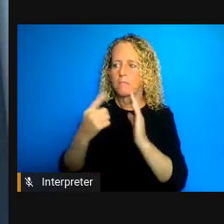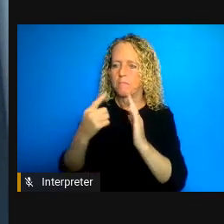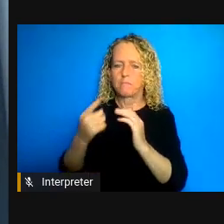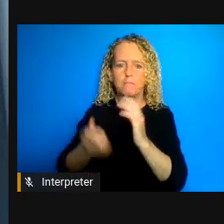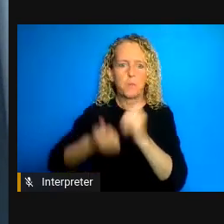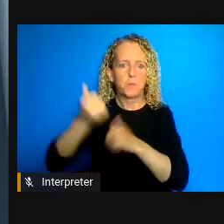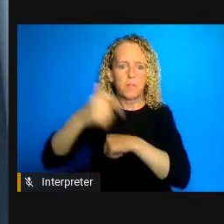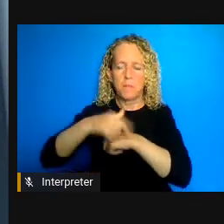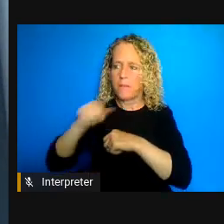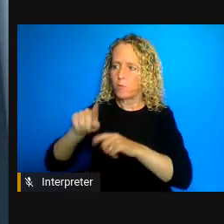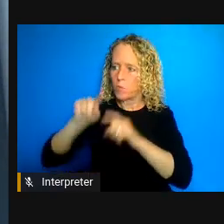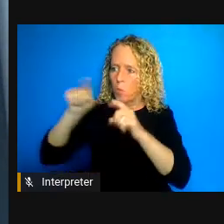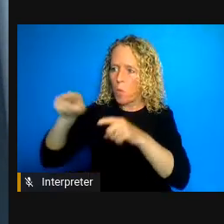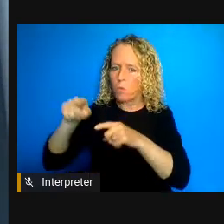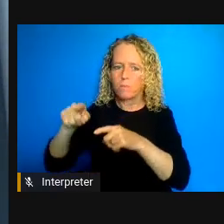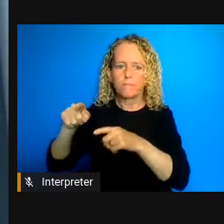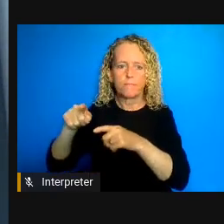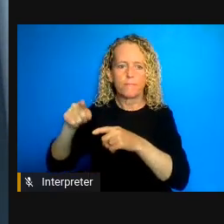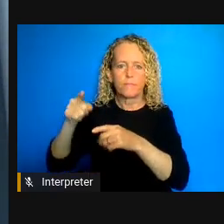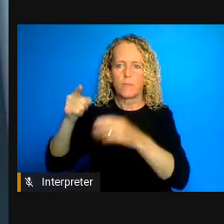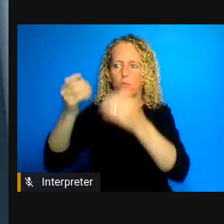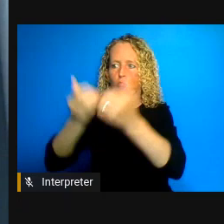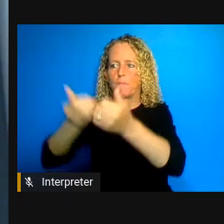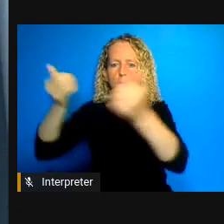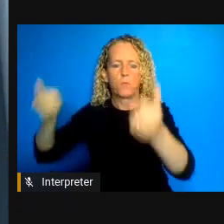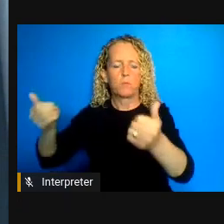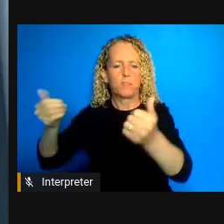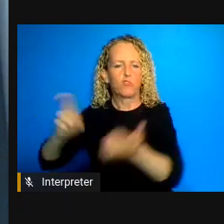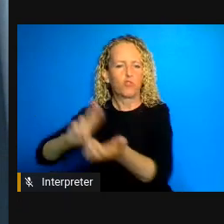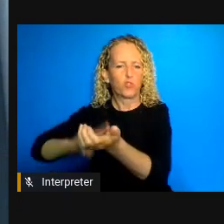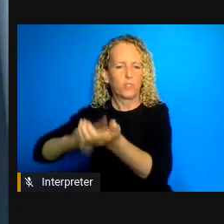hard workers in them but those workers are well as they're under-resourced